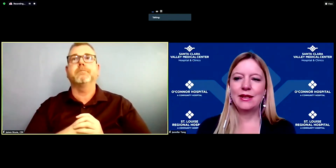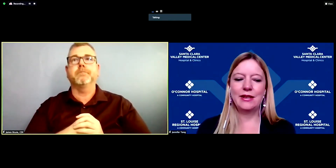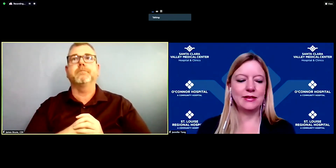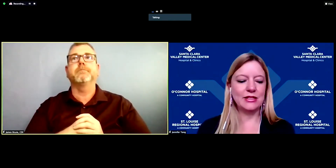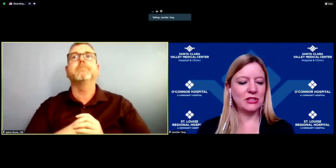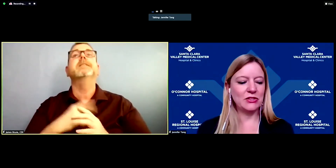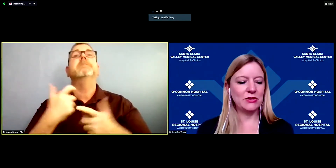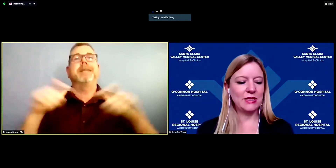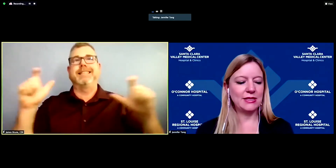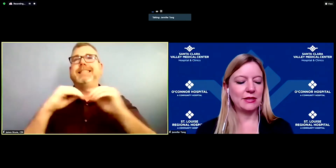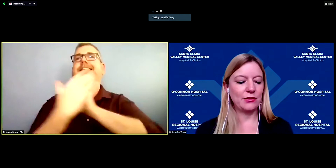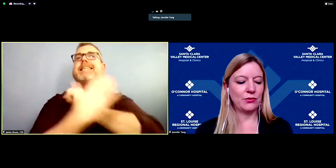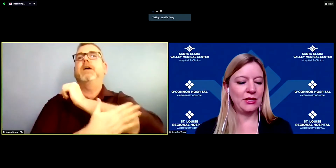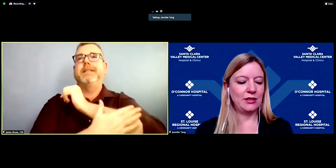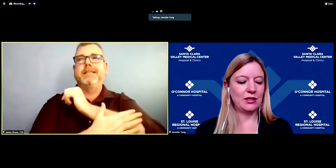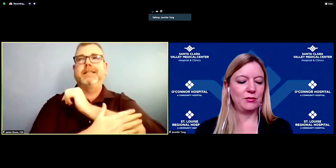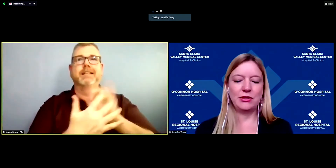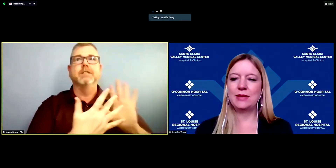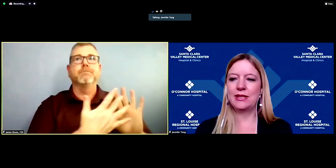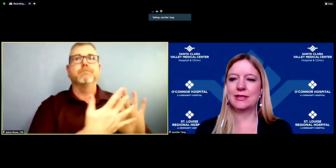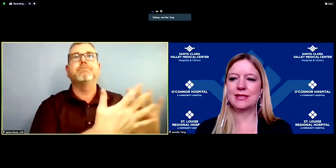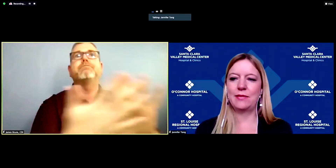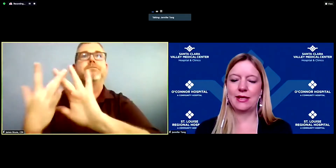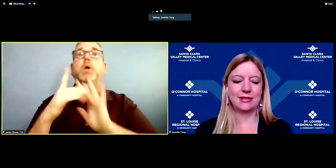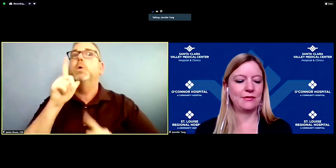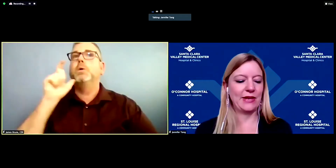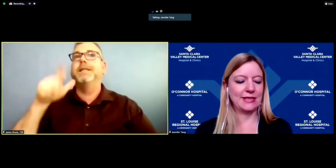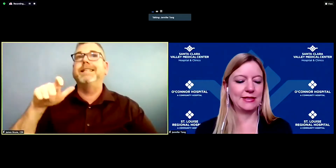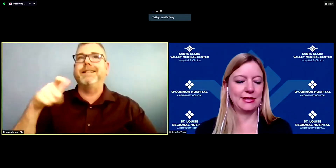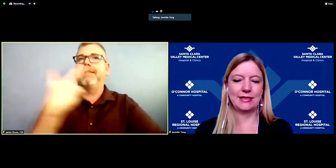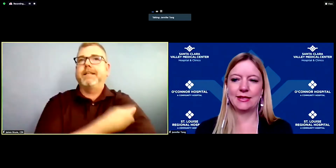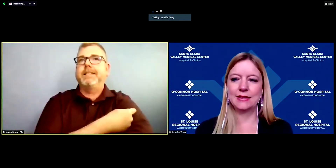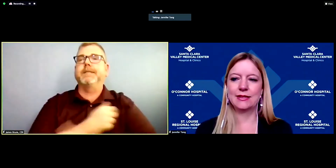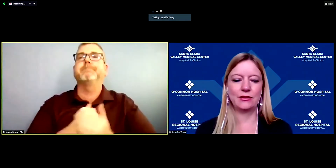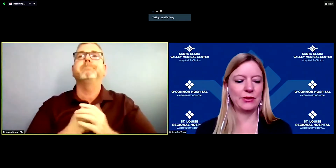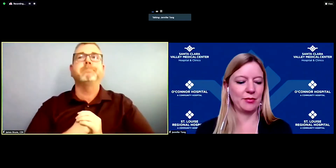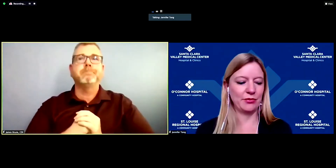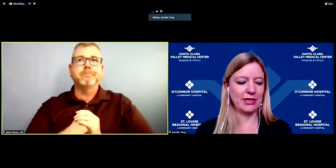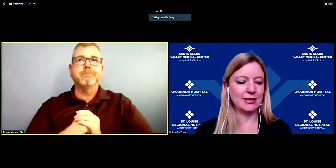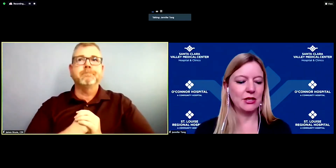In addition to these three community-based mass vaccine sites that we operate,